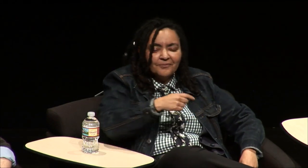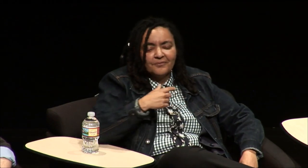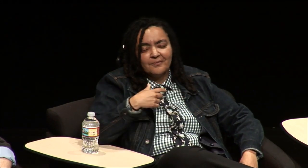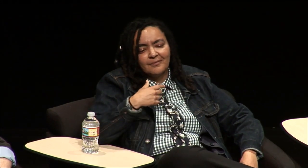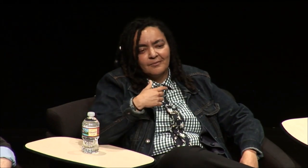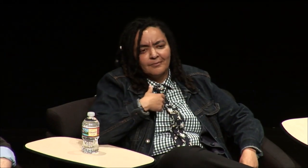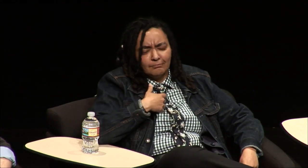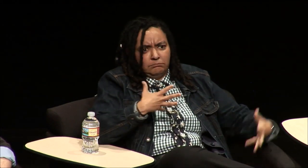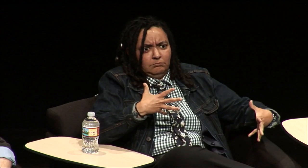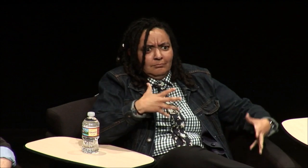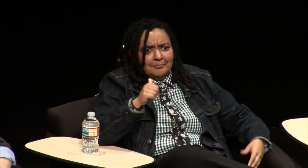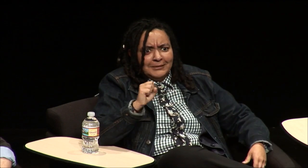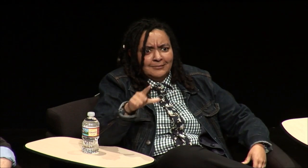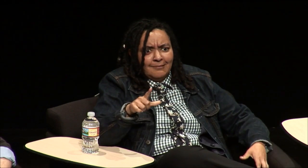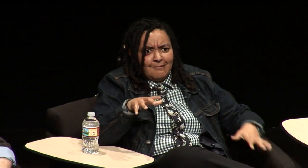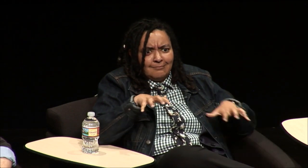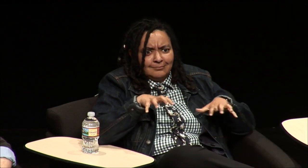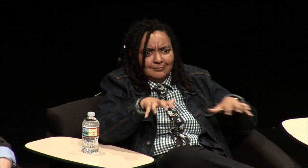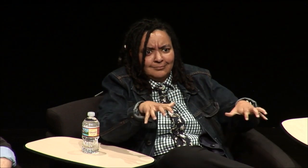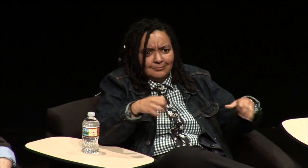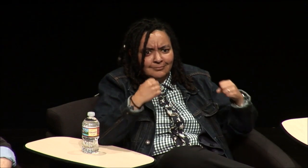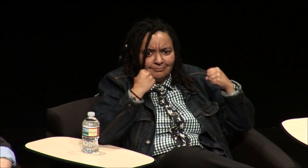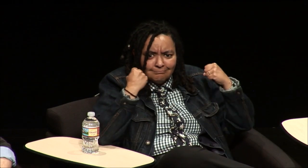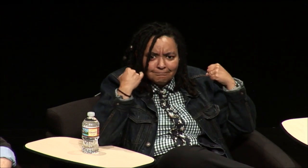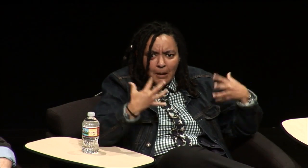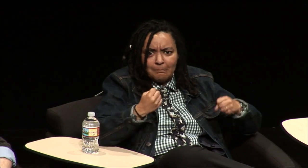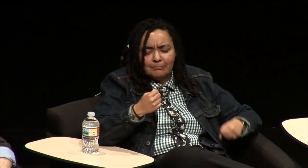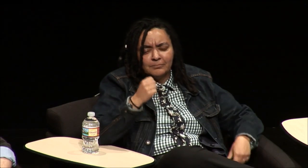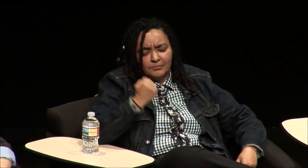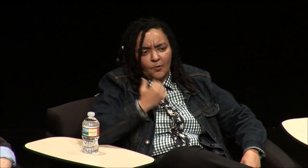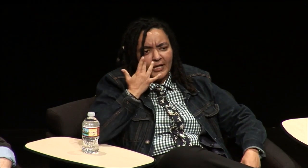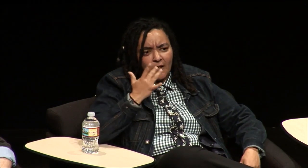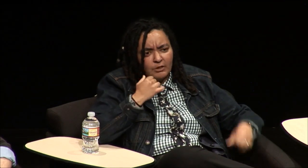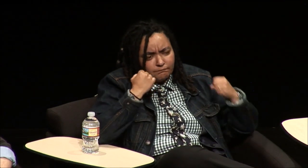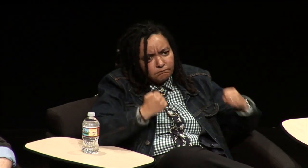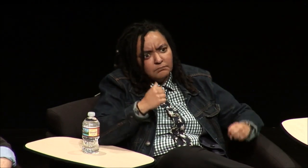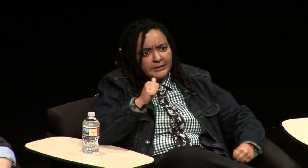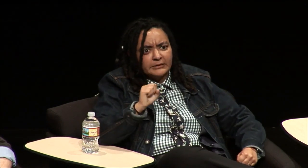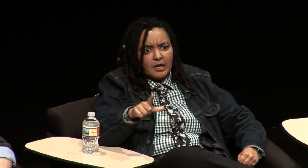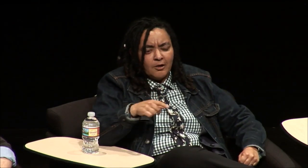and here when I moved here there were so many people signing ASL in Southern